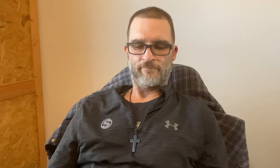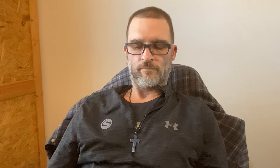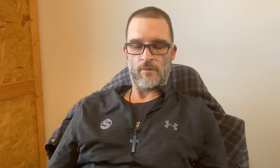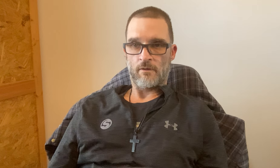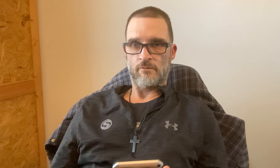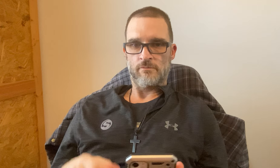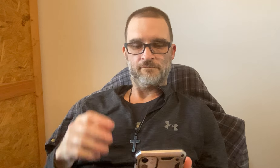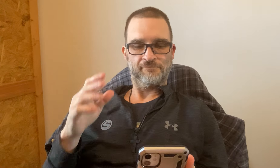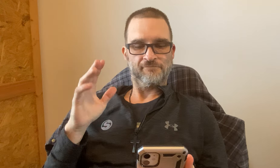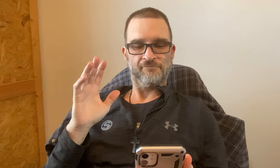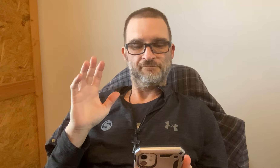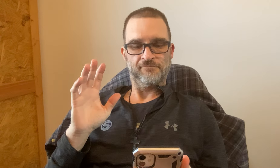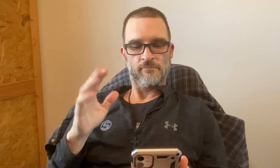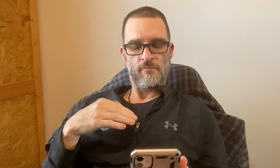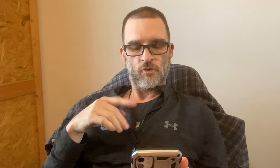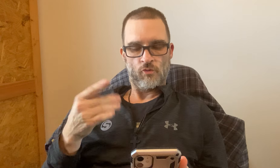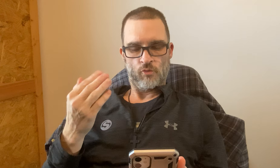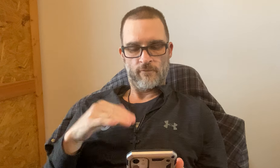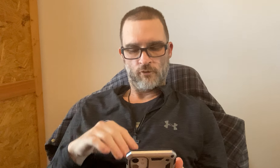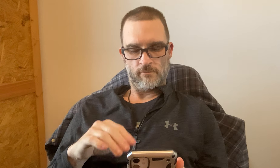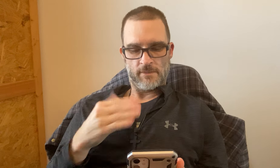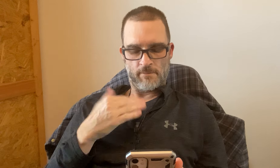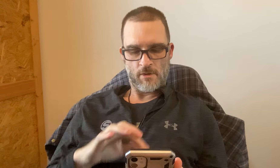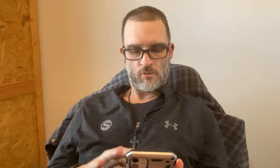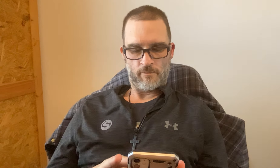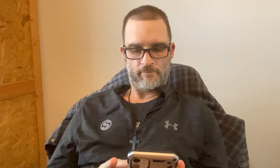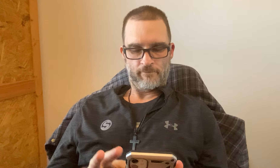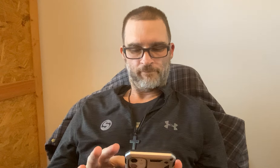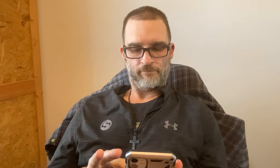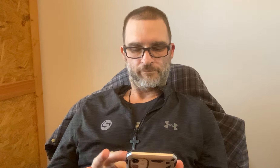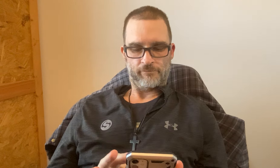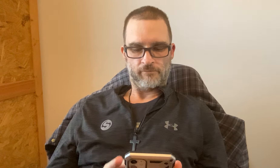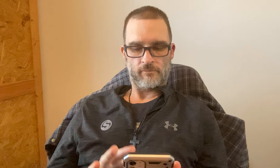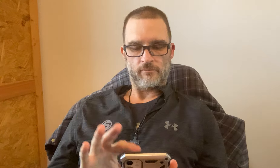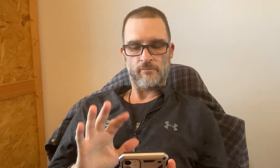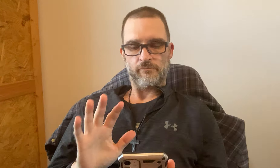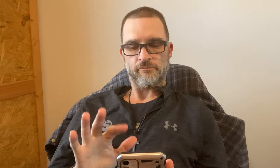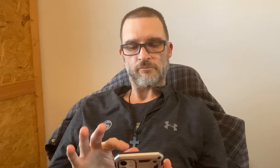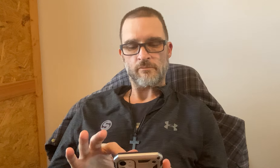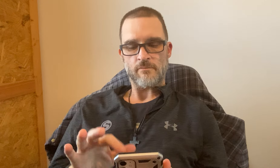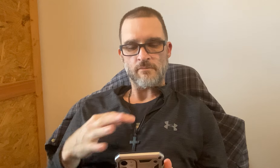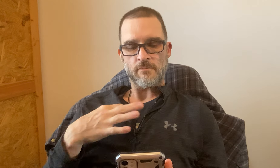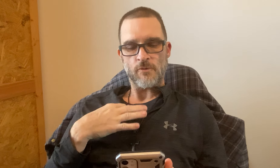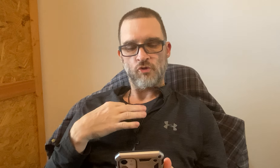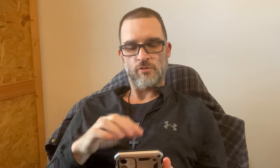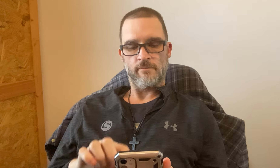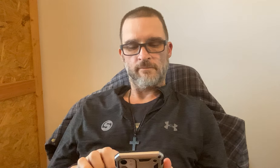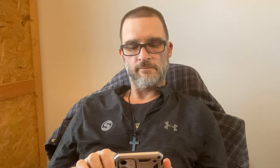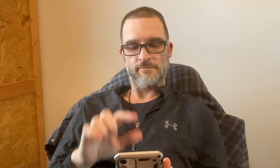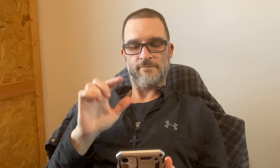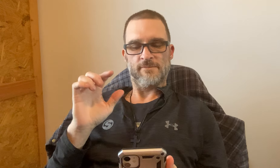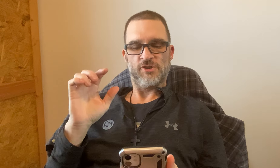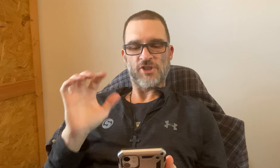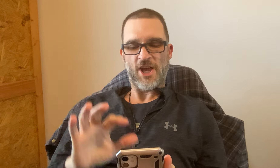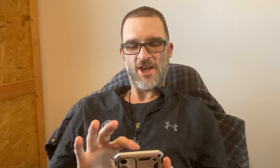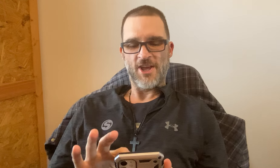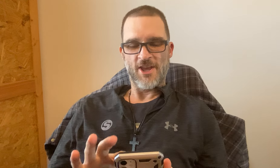*what happened?* I'll just start over. Going to email. The shirts.